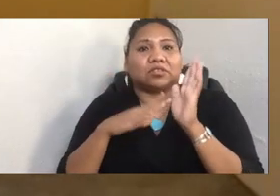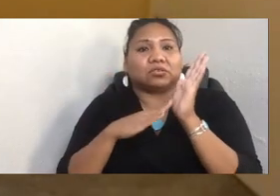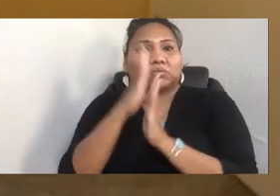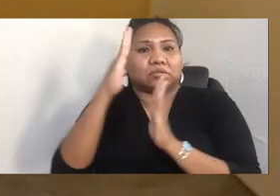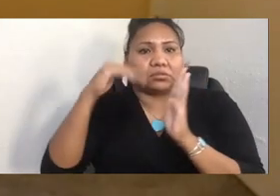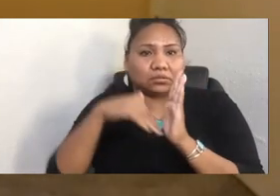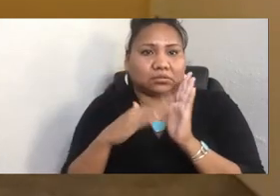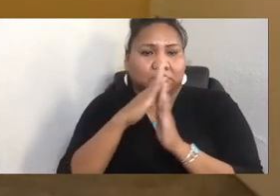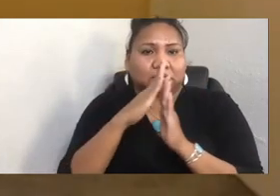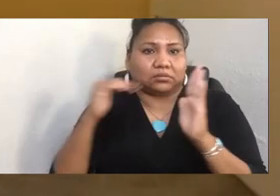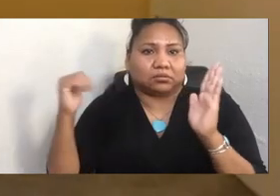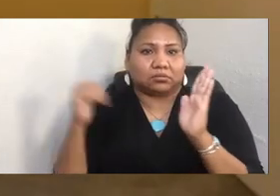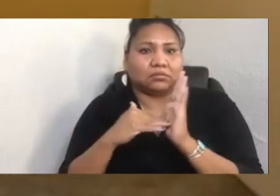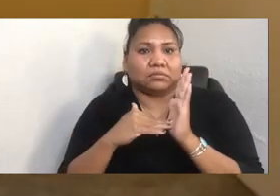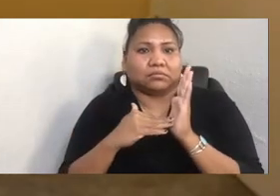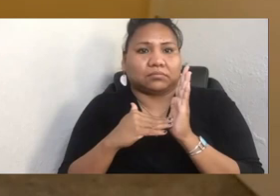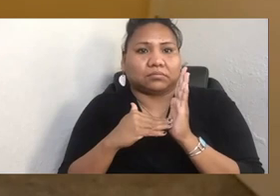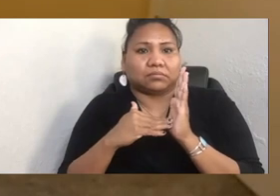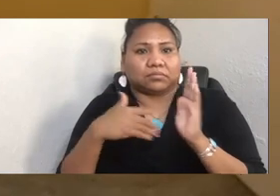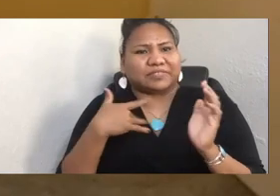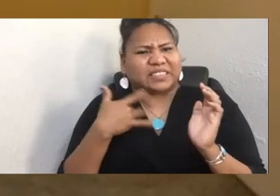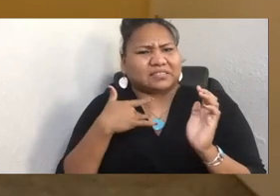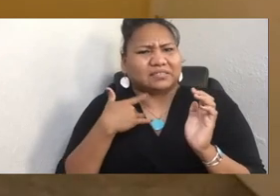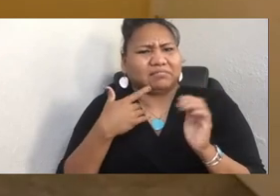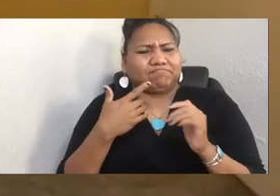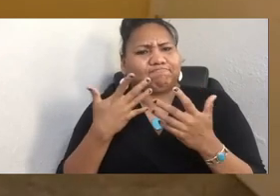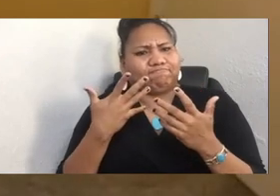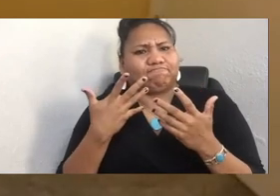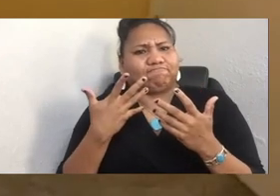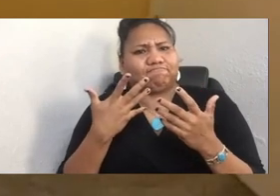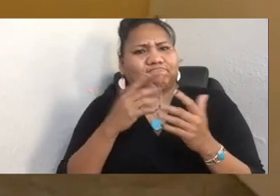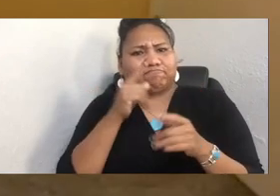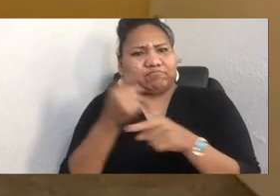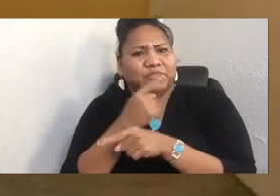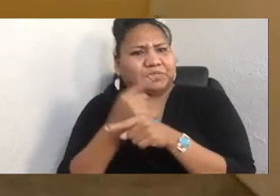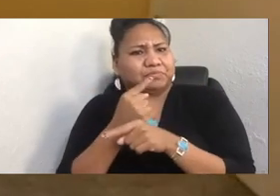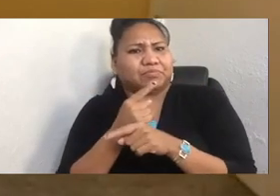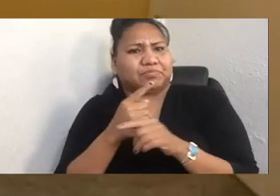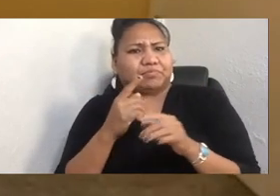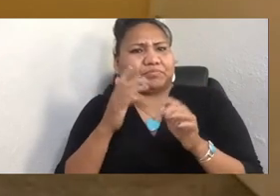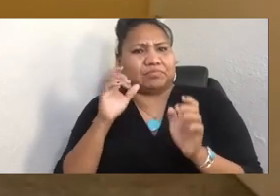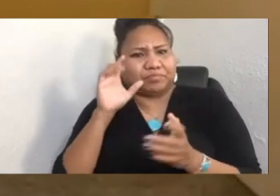I really believe strongly in agency and storytelling. And I think that the people that belong to a place